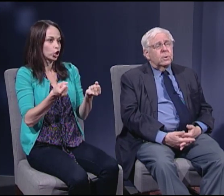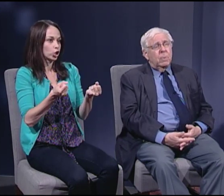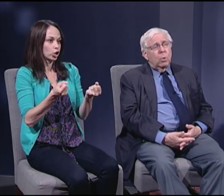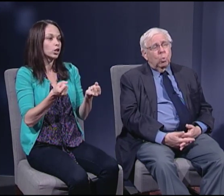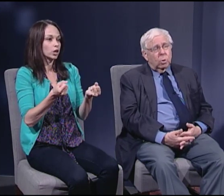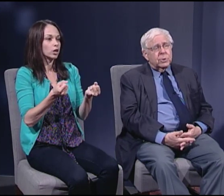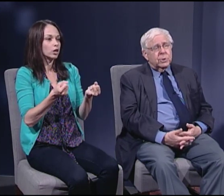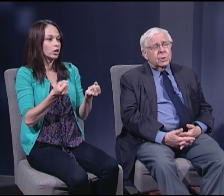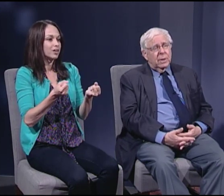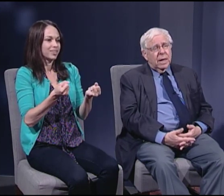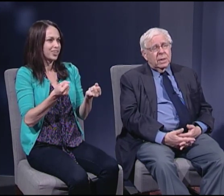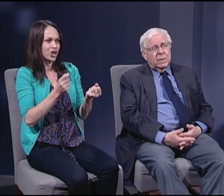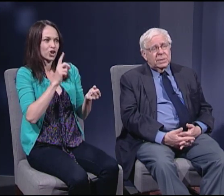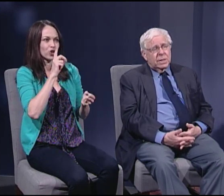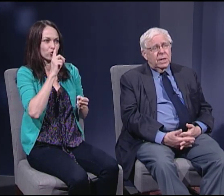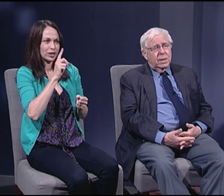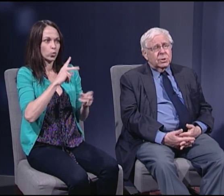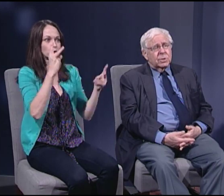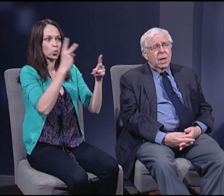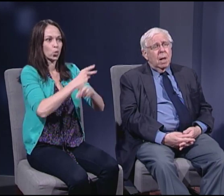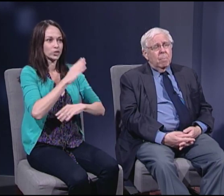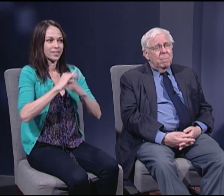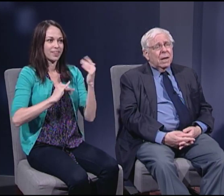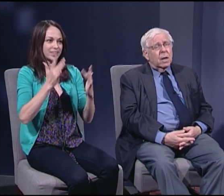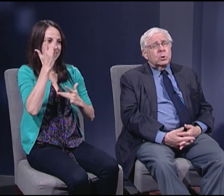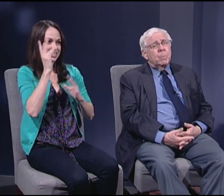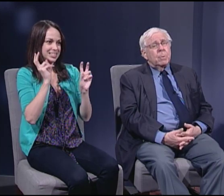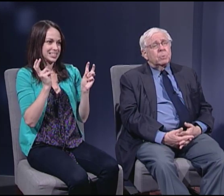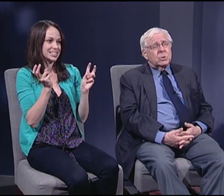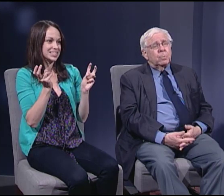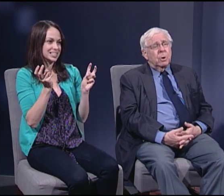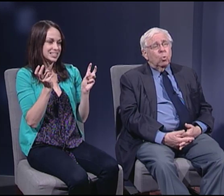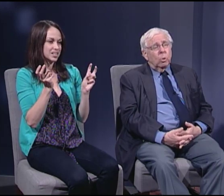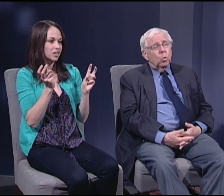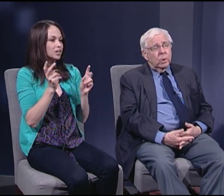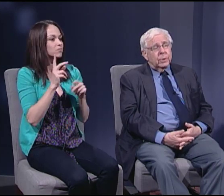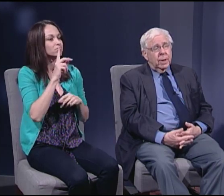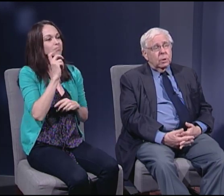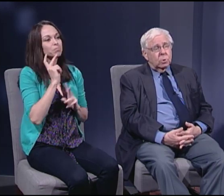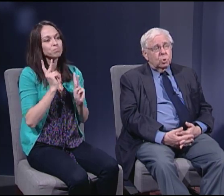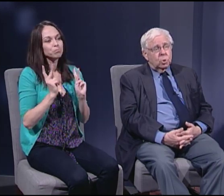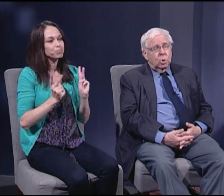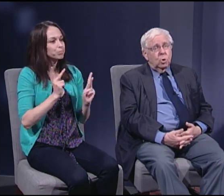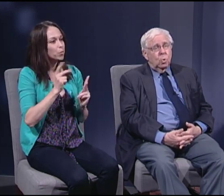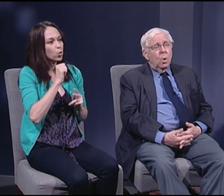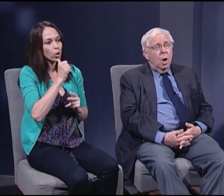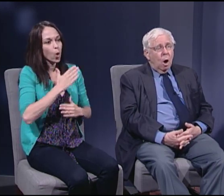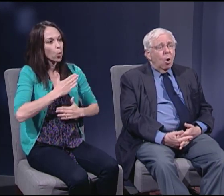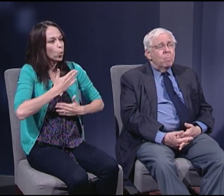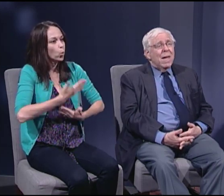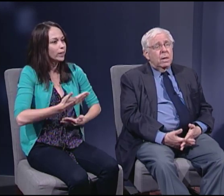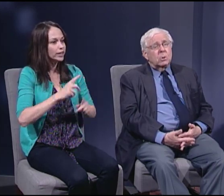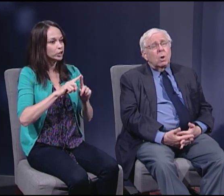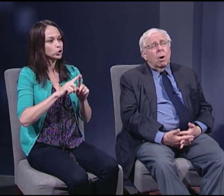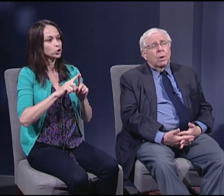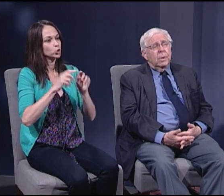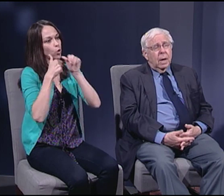to be worst than the disease because people simply weren't willing to obey the law.